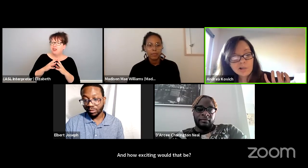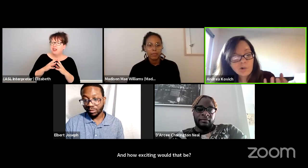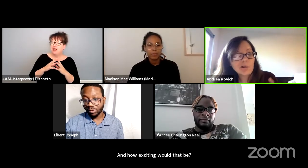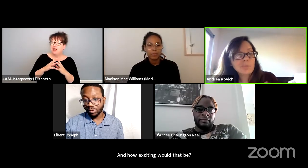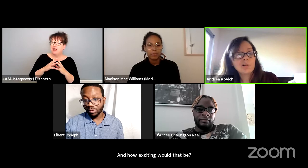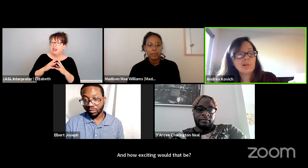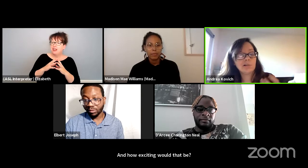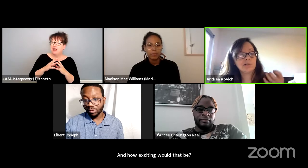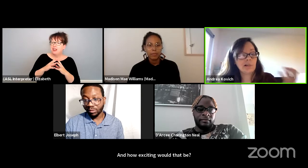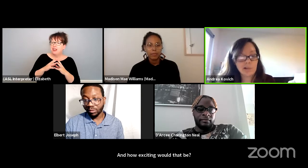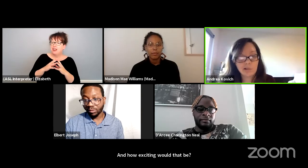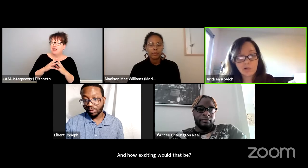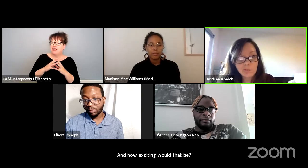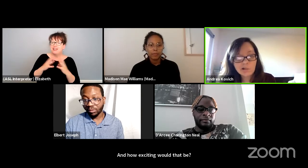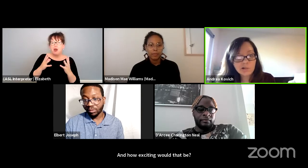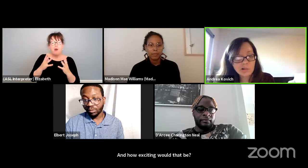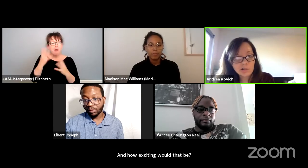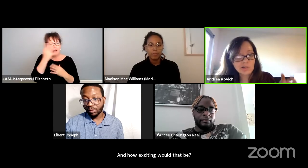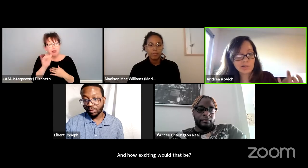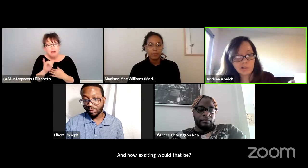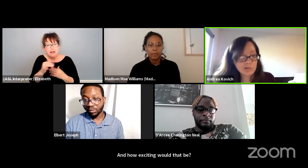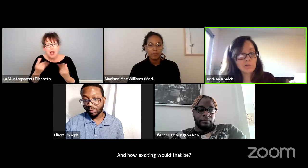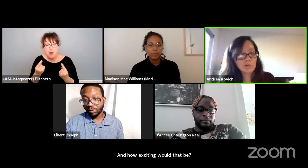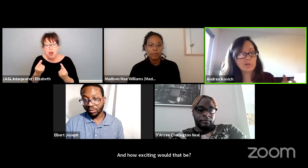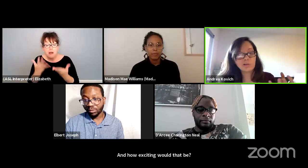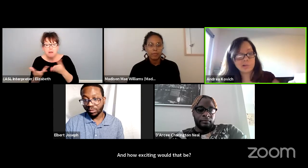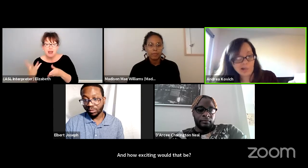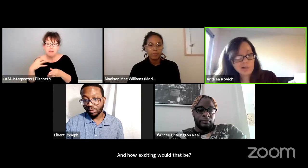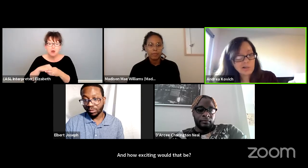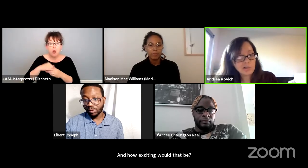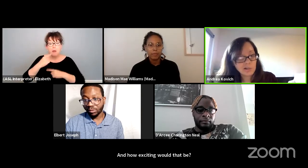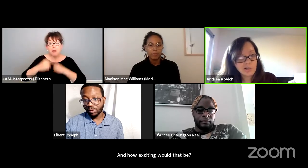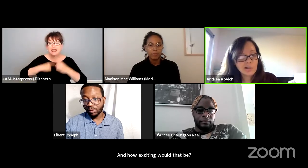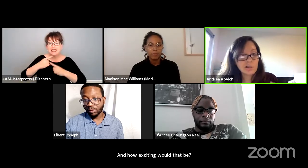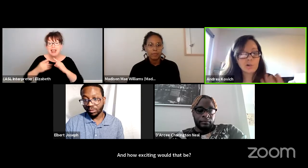incorporating sign language into the place,